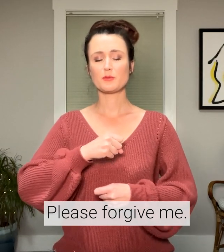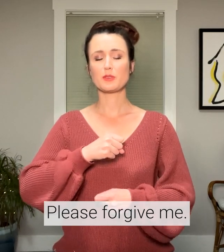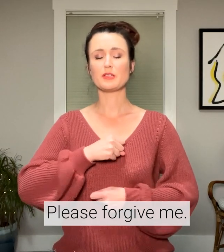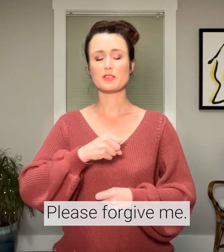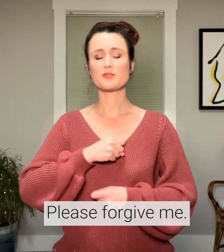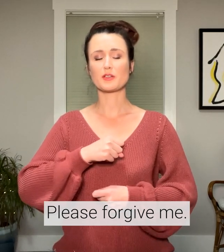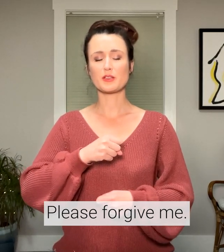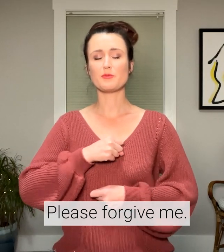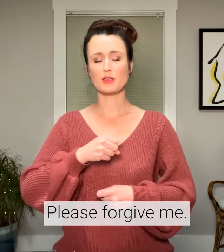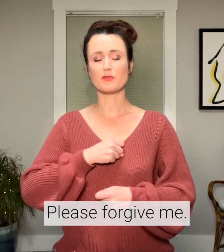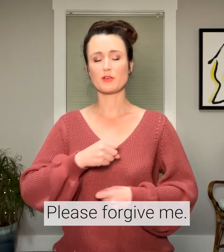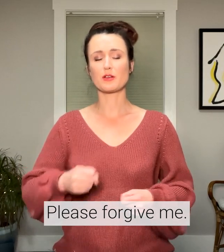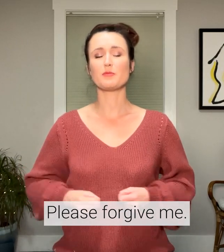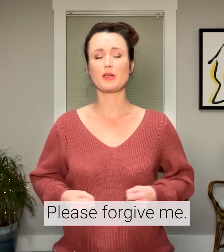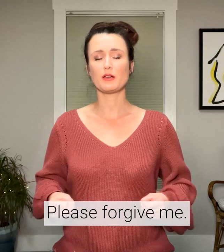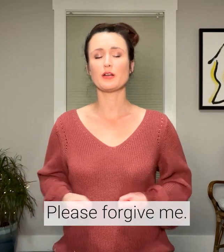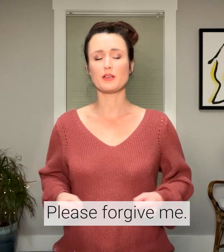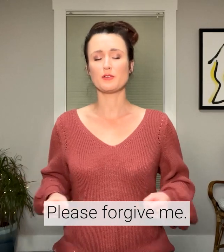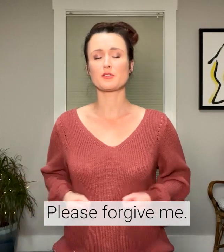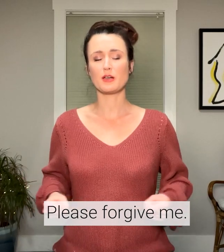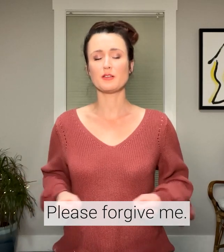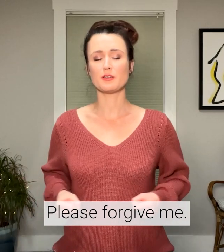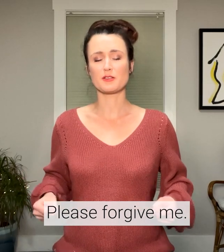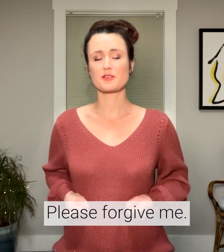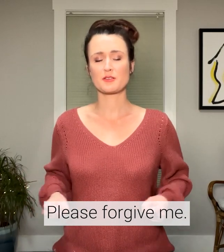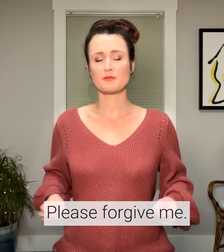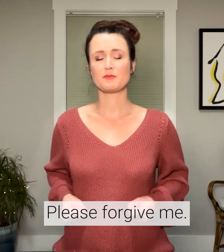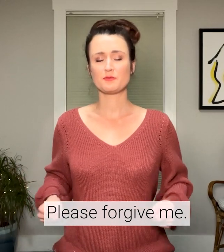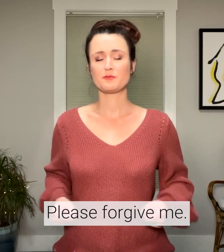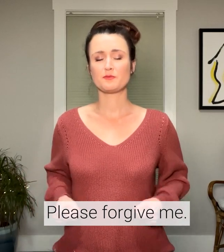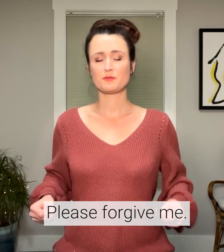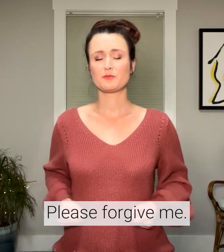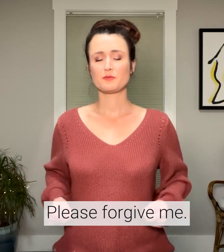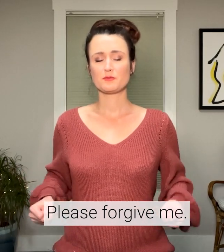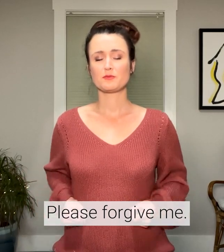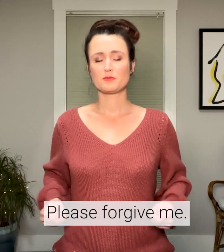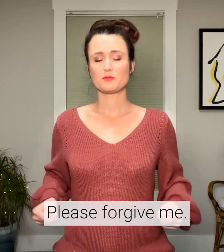Please forgive me for comparing you to others.